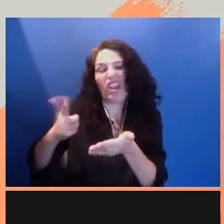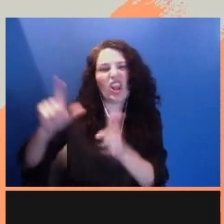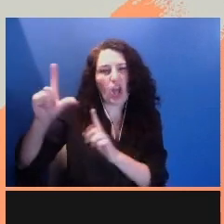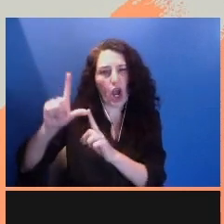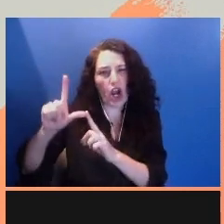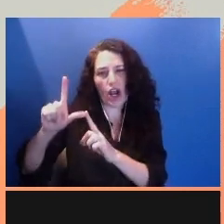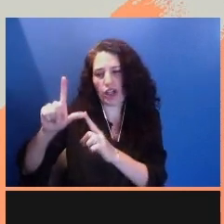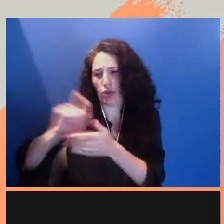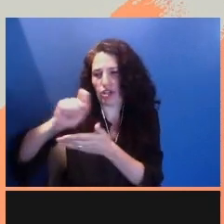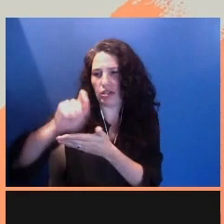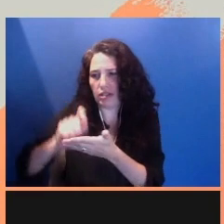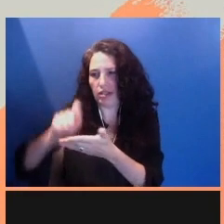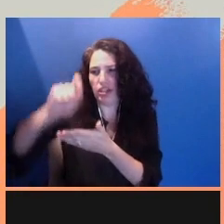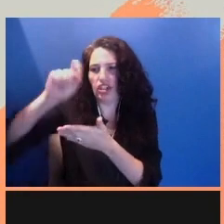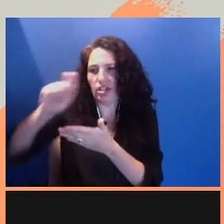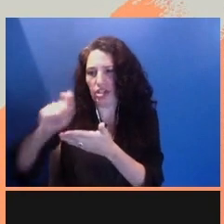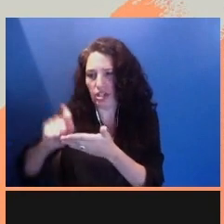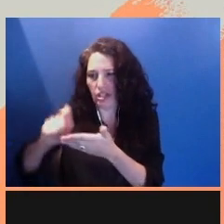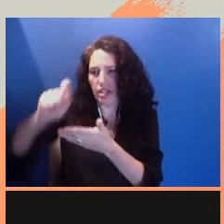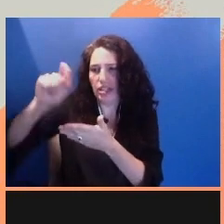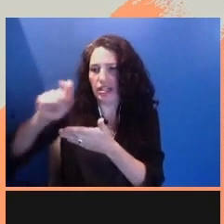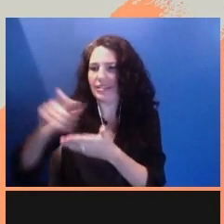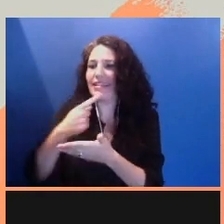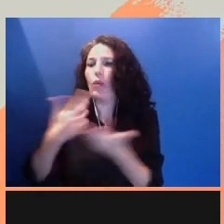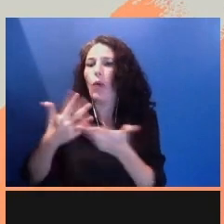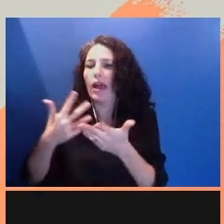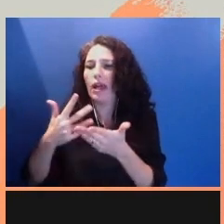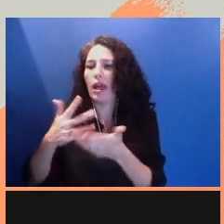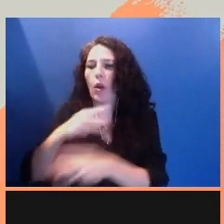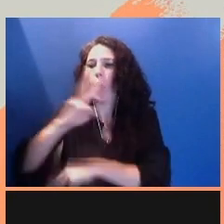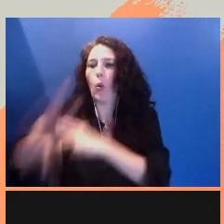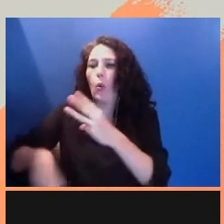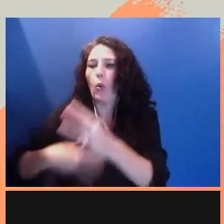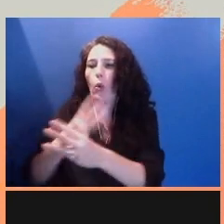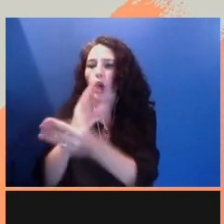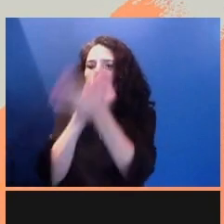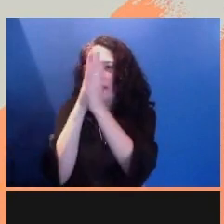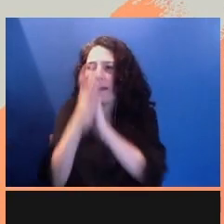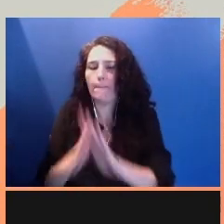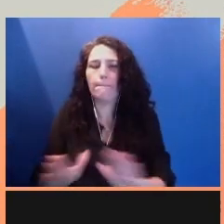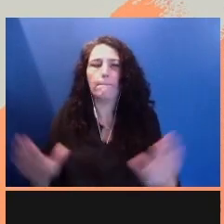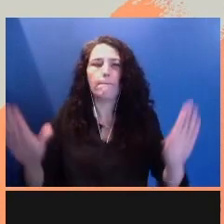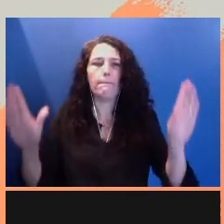it said, world peace. She asked nothing for herself to the last.